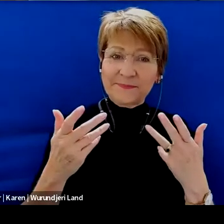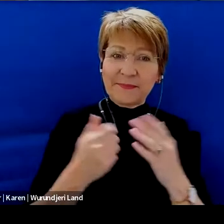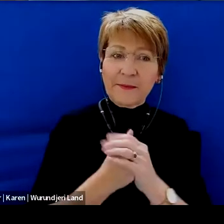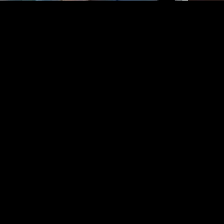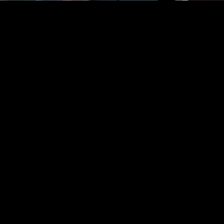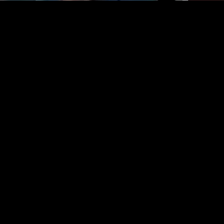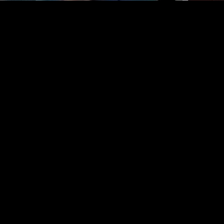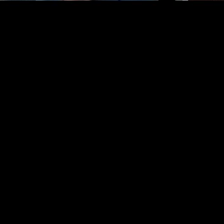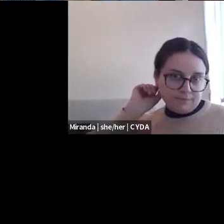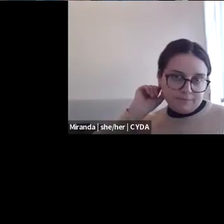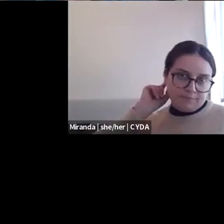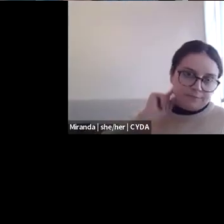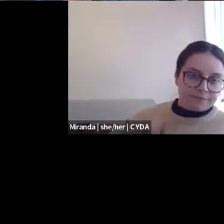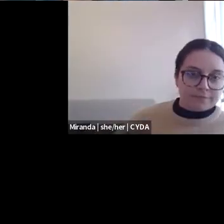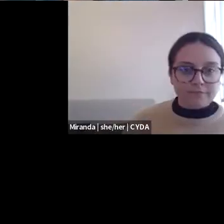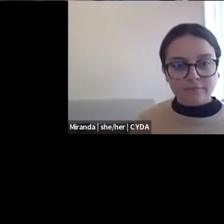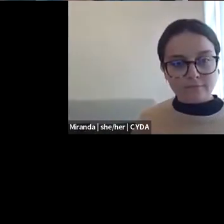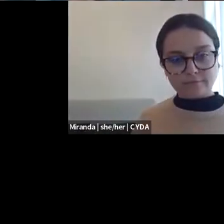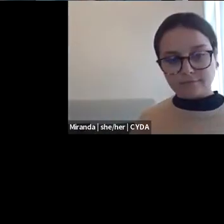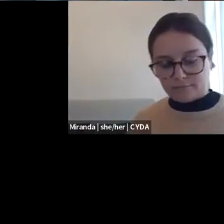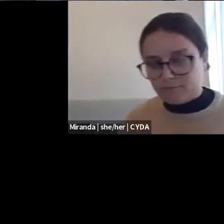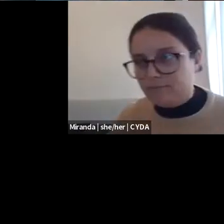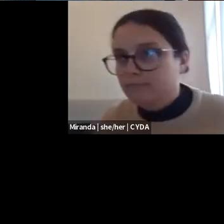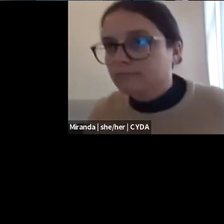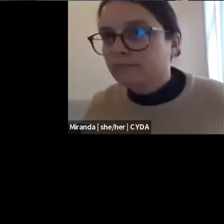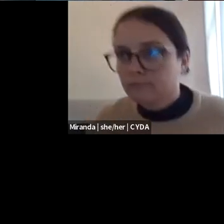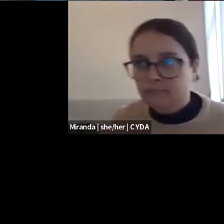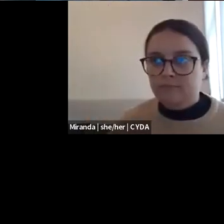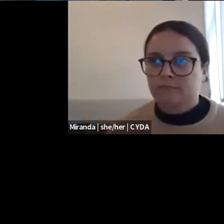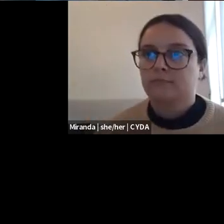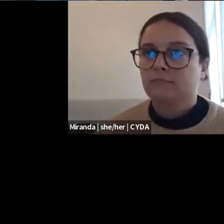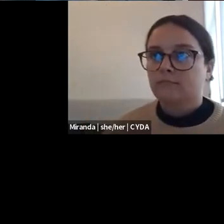So I don't know if we'll or Jeremiah, like to introduce themselves.